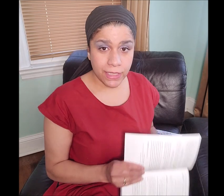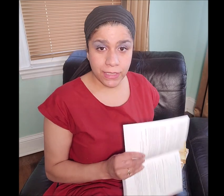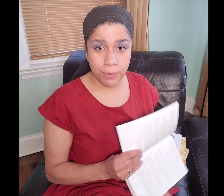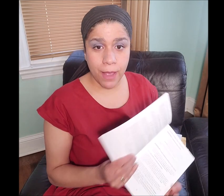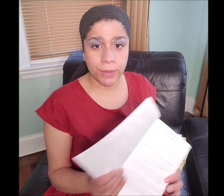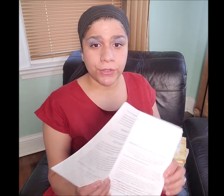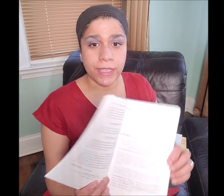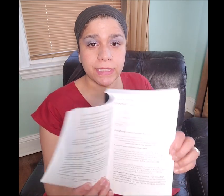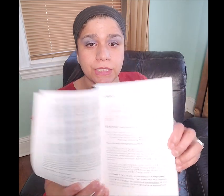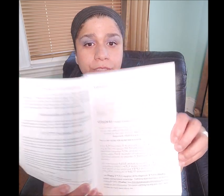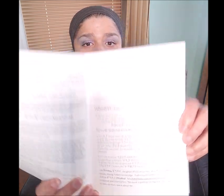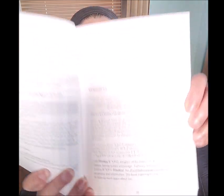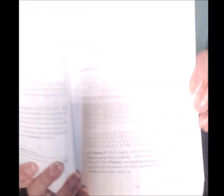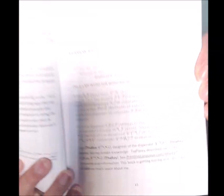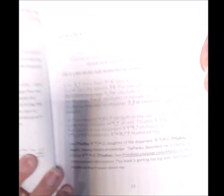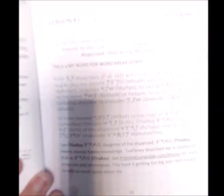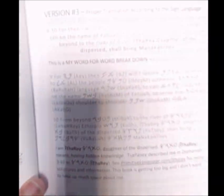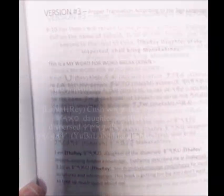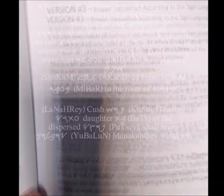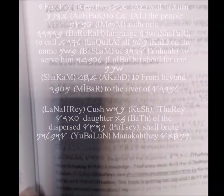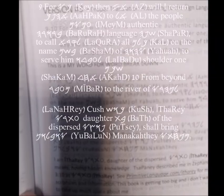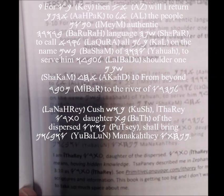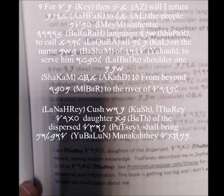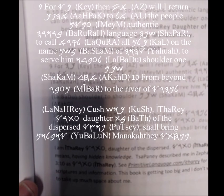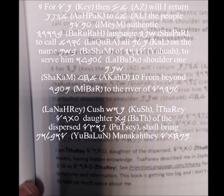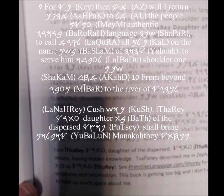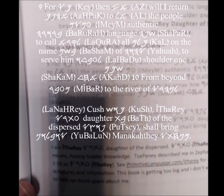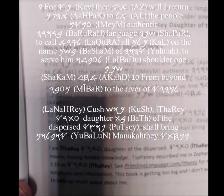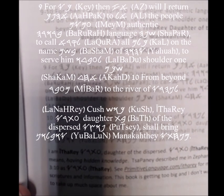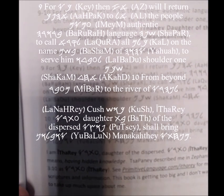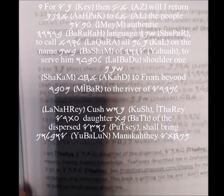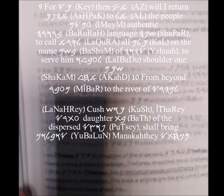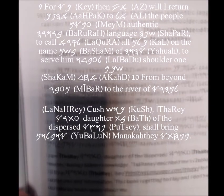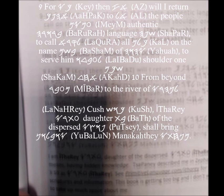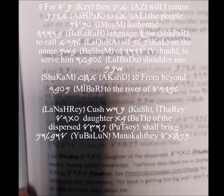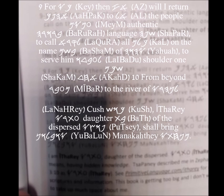This is the proper translation.